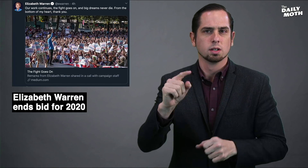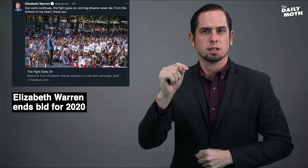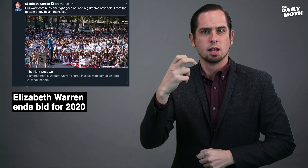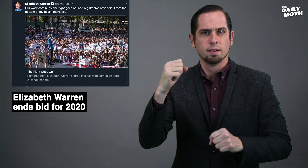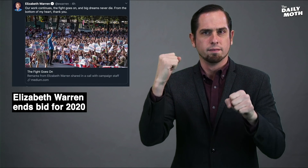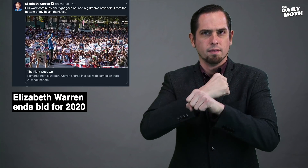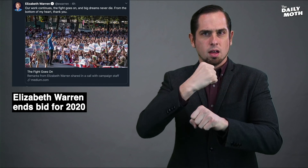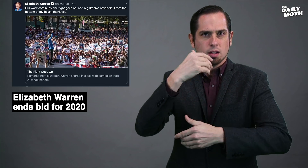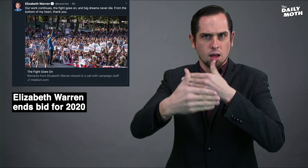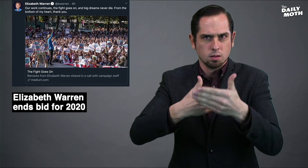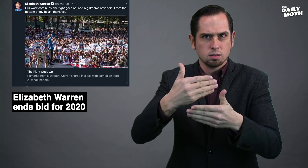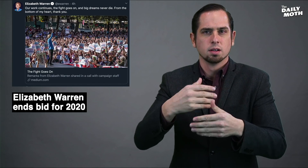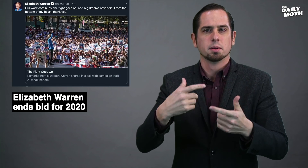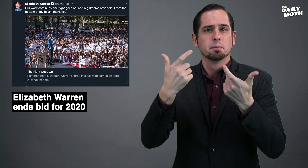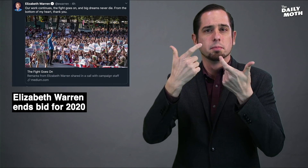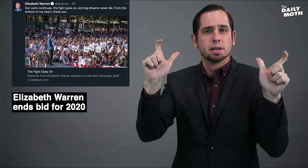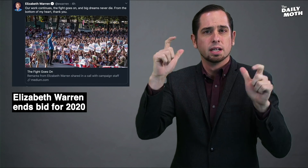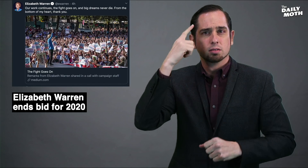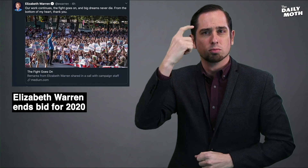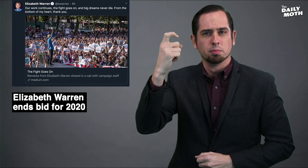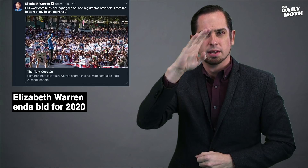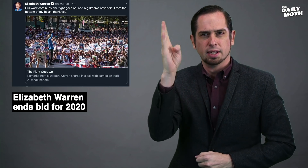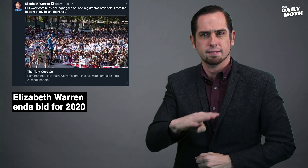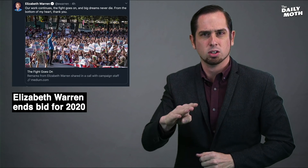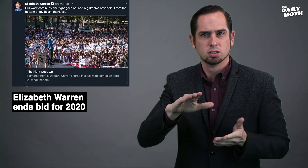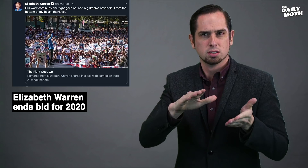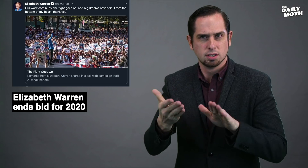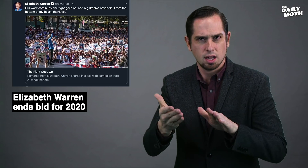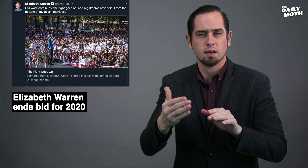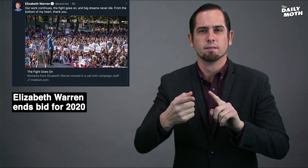the fight goes on, and big dreams never die.